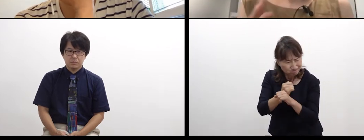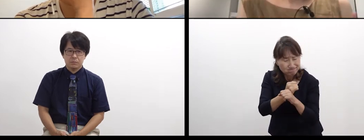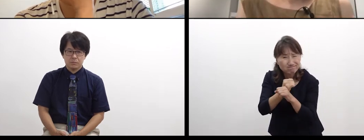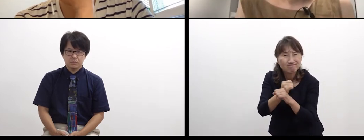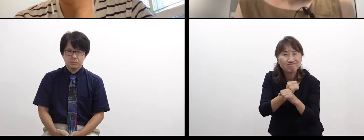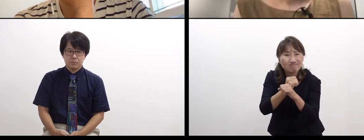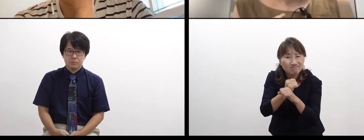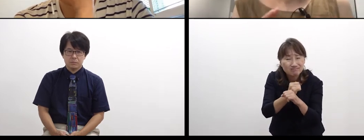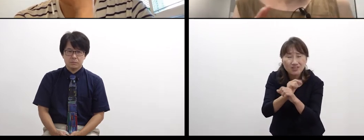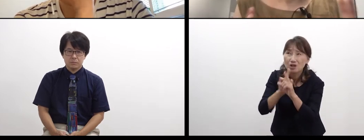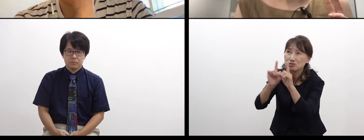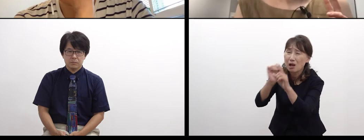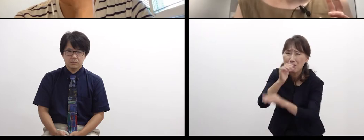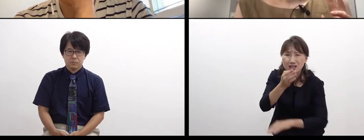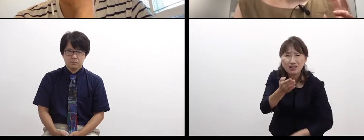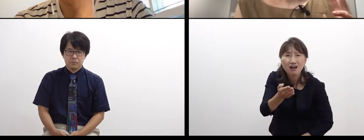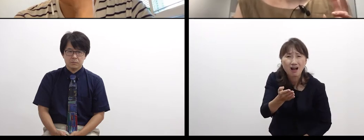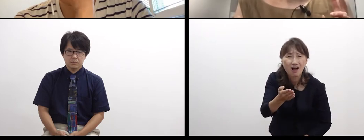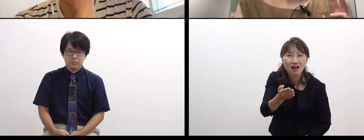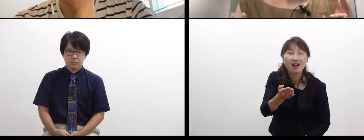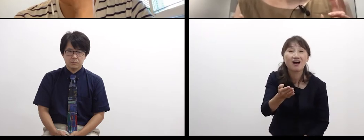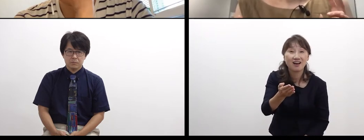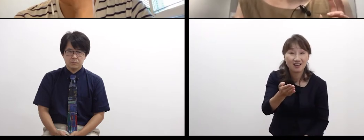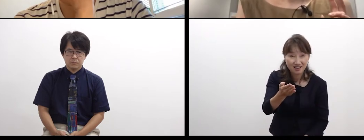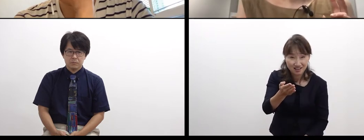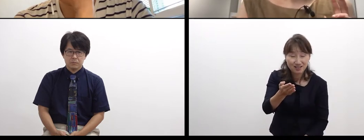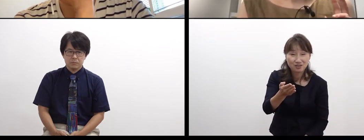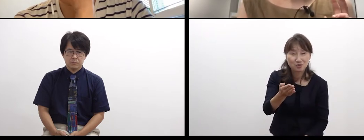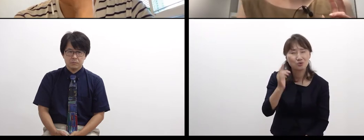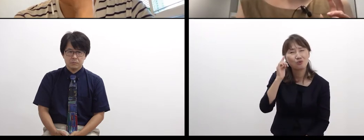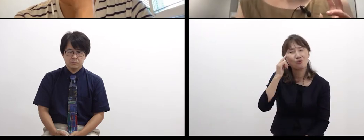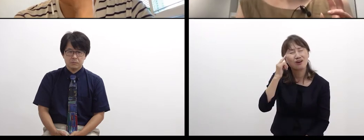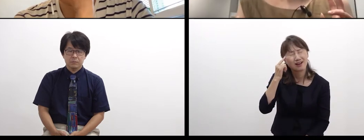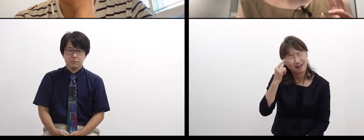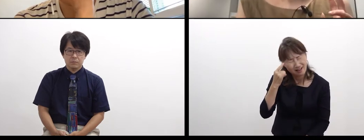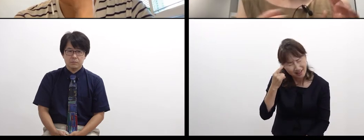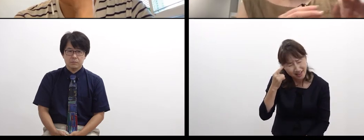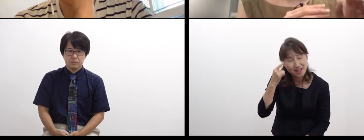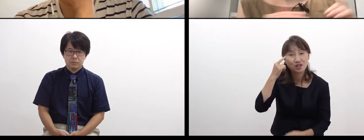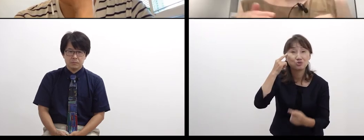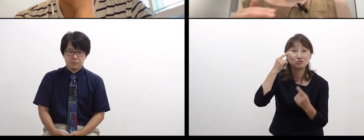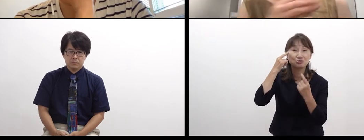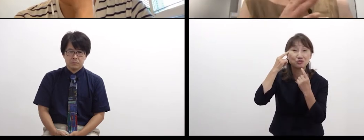or it’s like